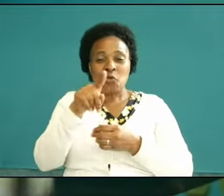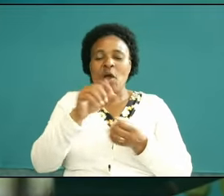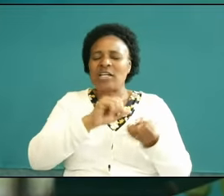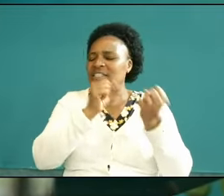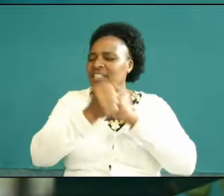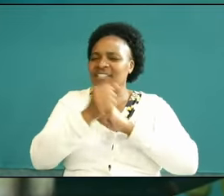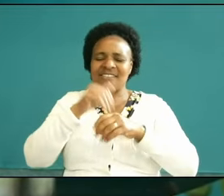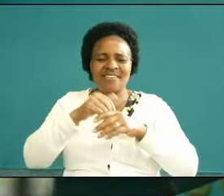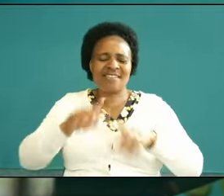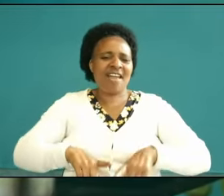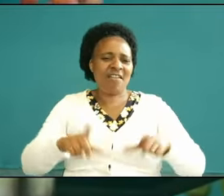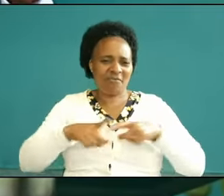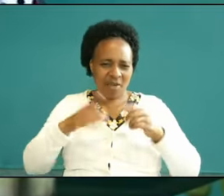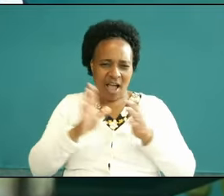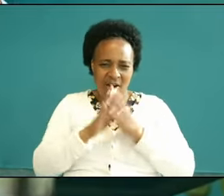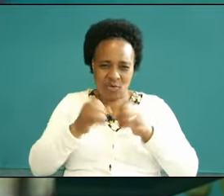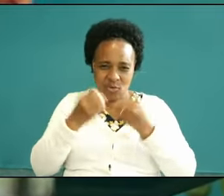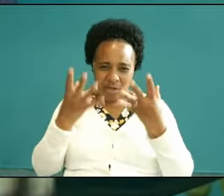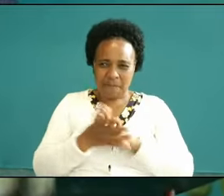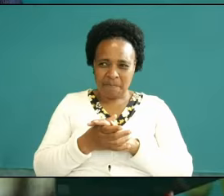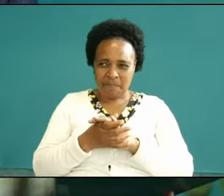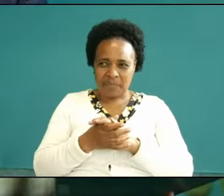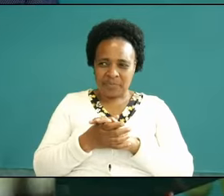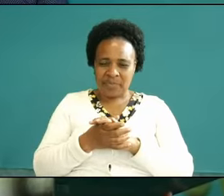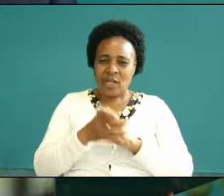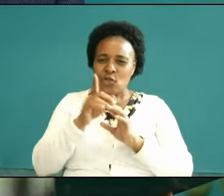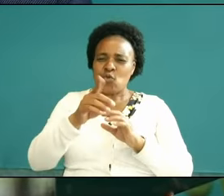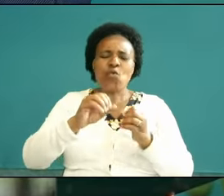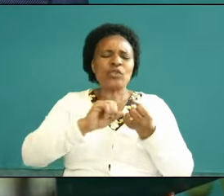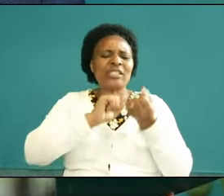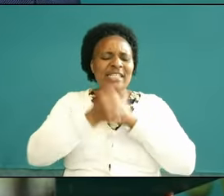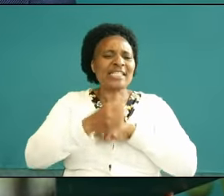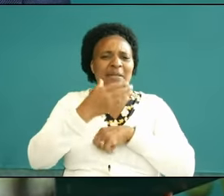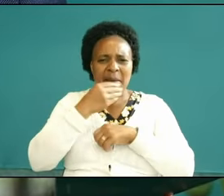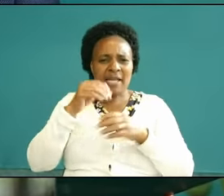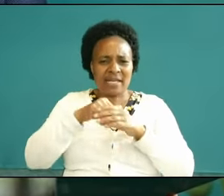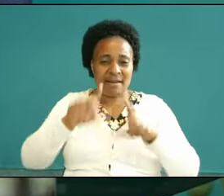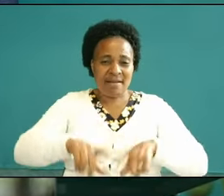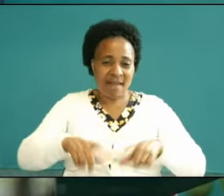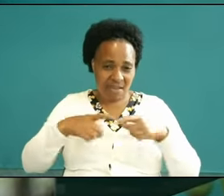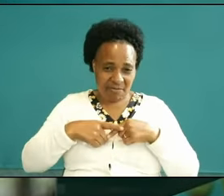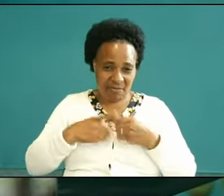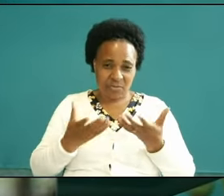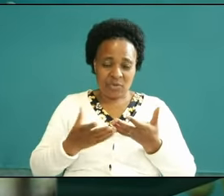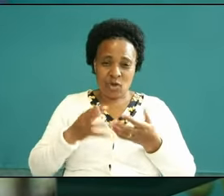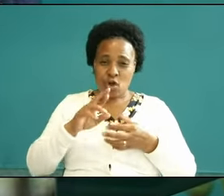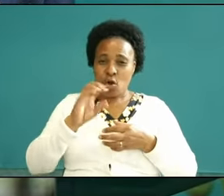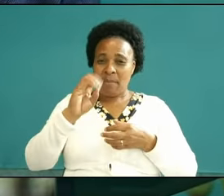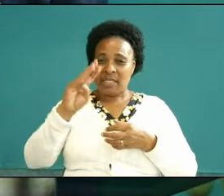Hallelujah somebody your spiritual atmosphere will change you see Romans chapter 8 verse number 26 27